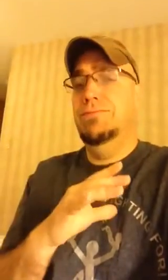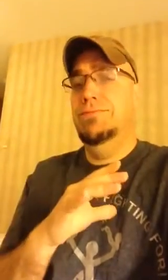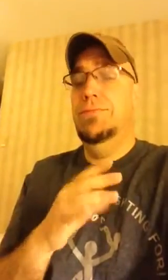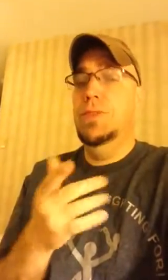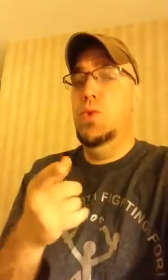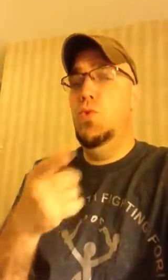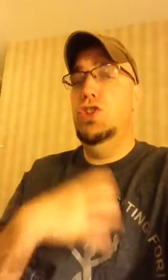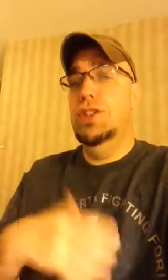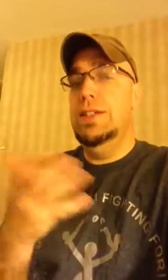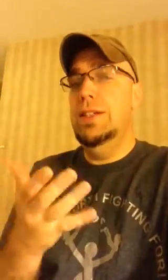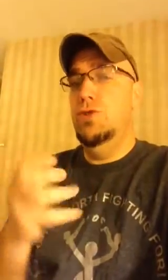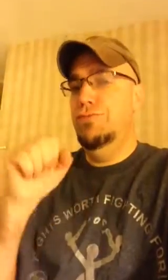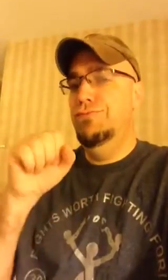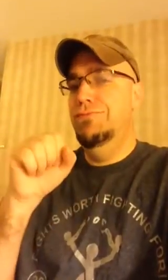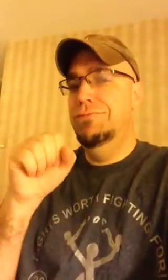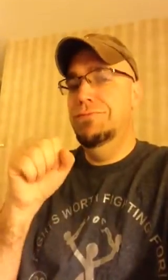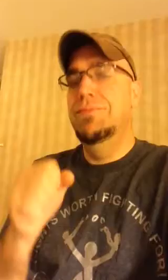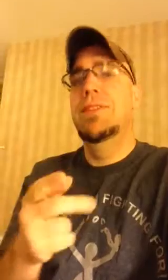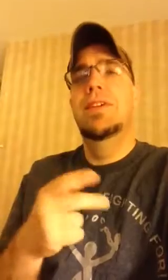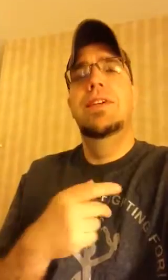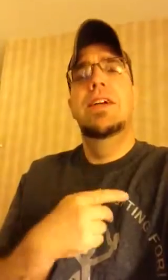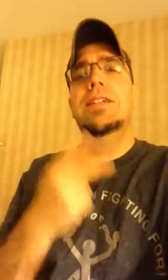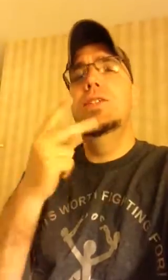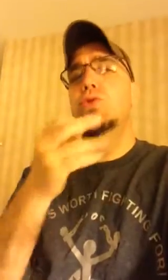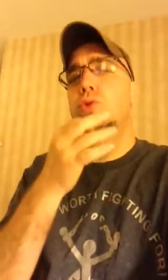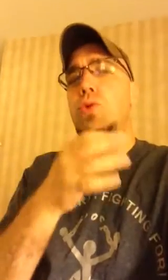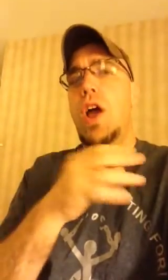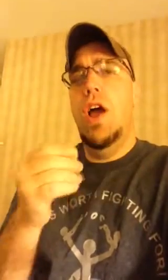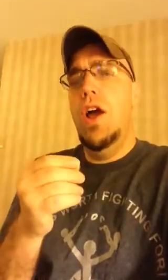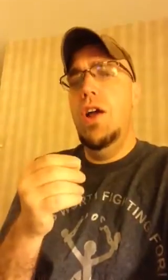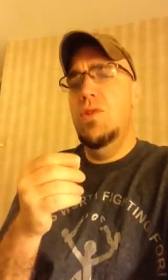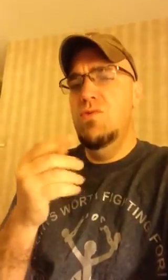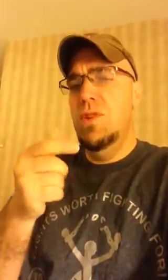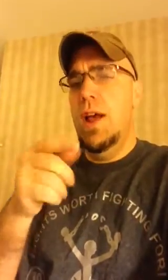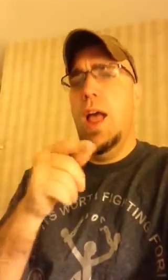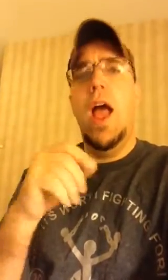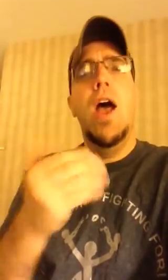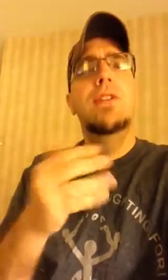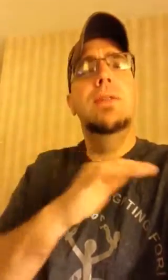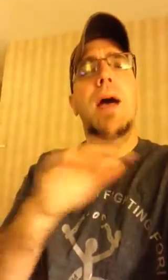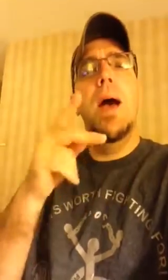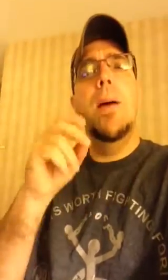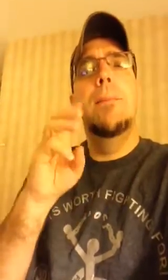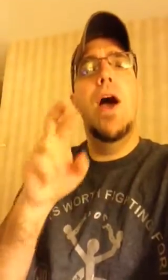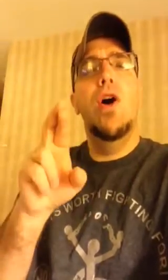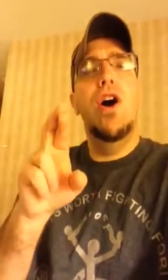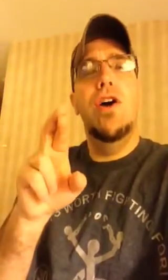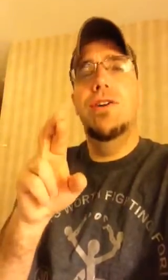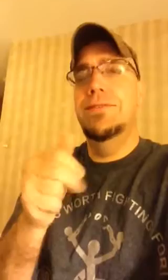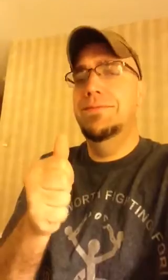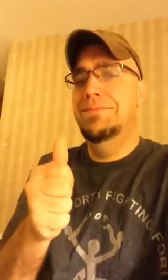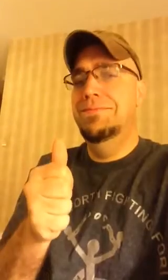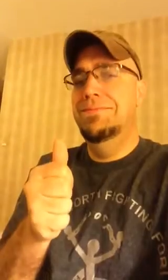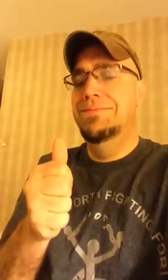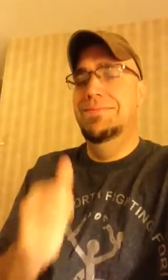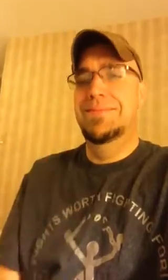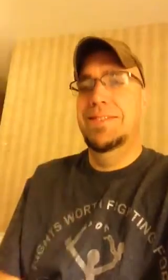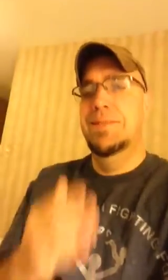You would wish you were here. See you soon. How do you spell power? (thumbs up)